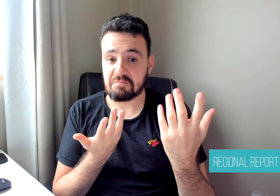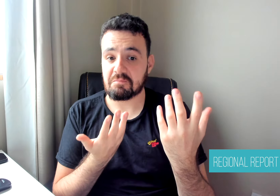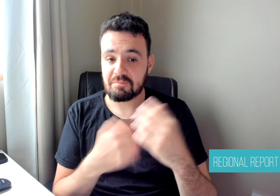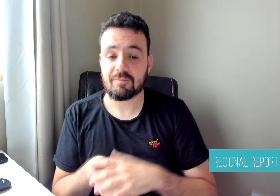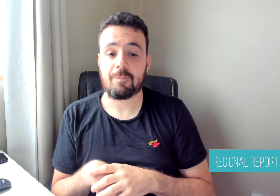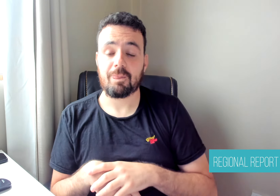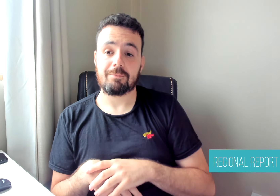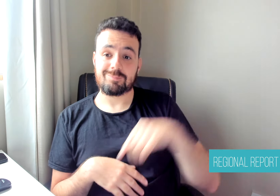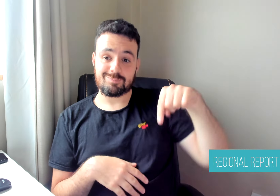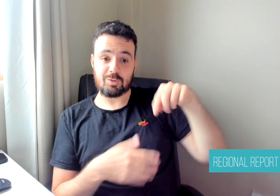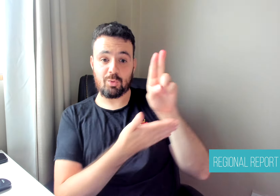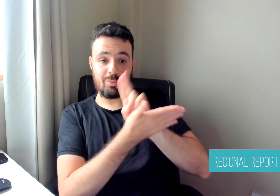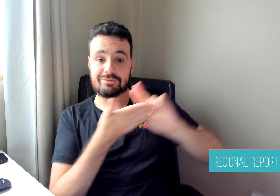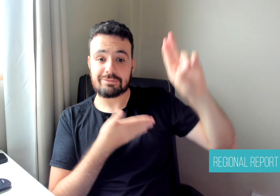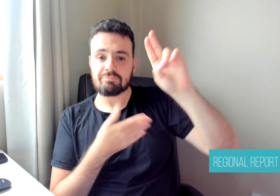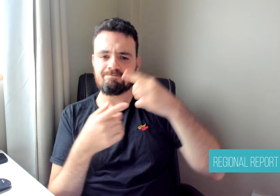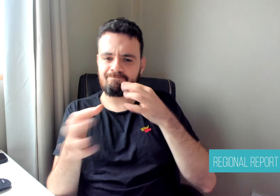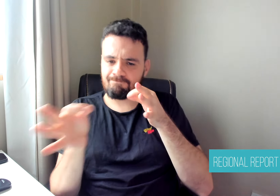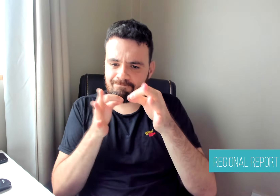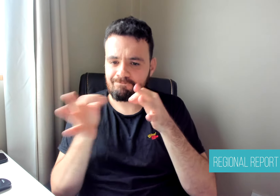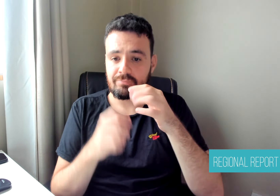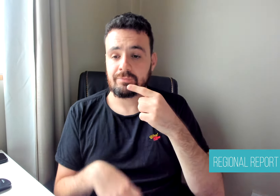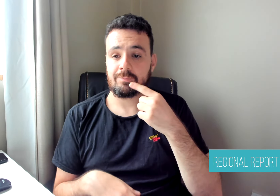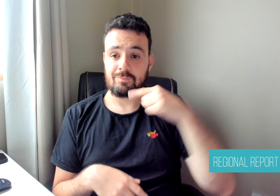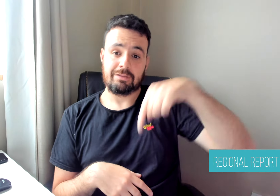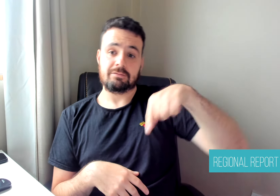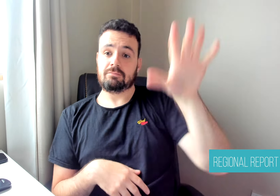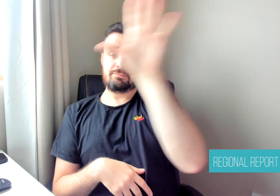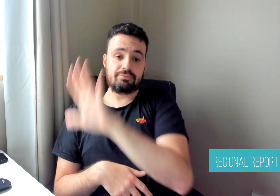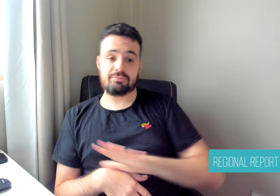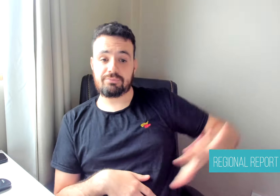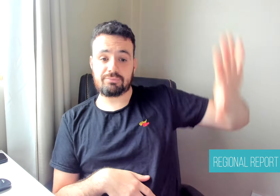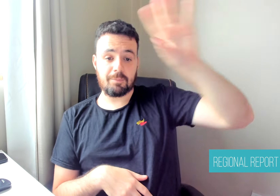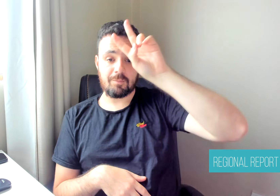that, according to the latest census by the National Institute